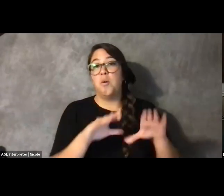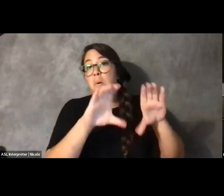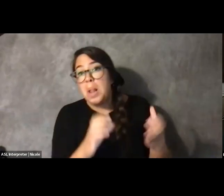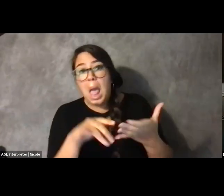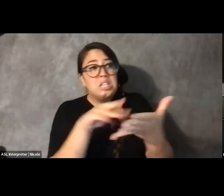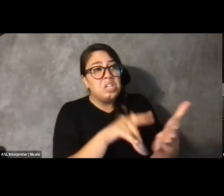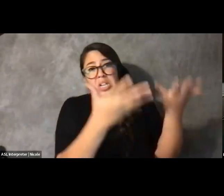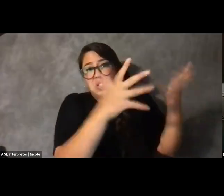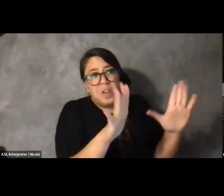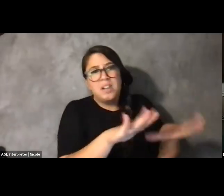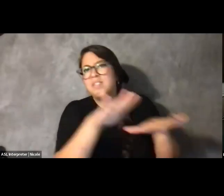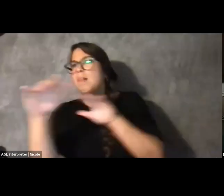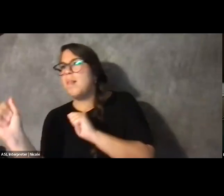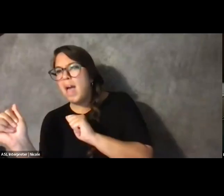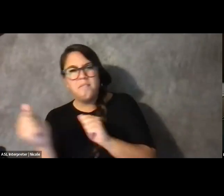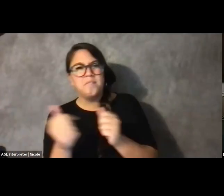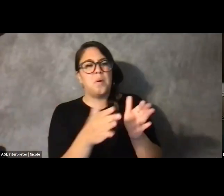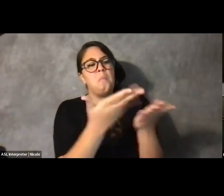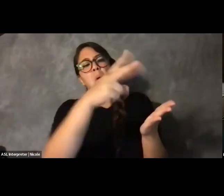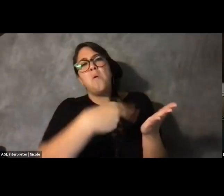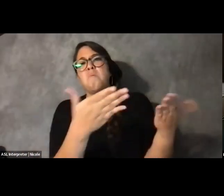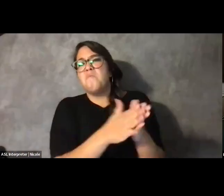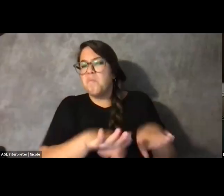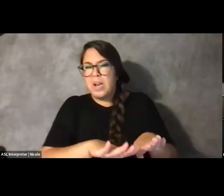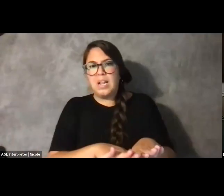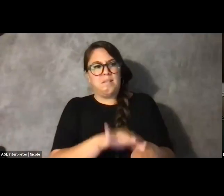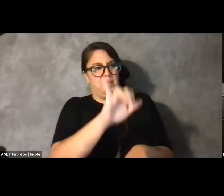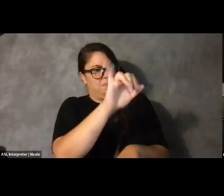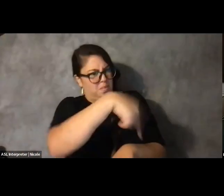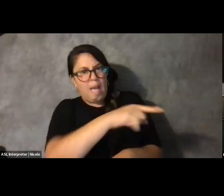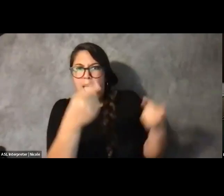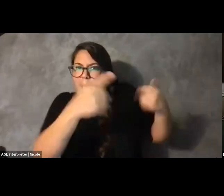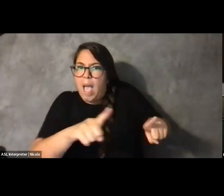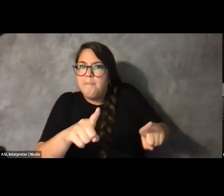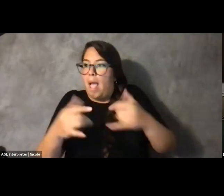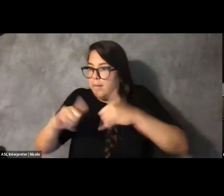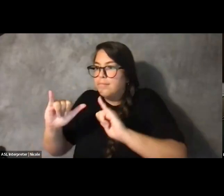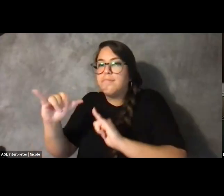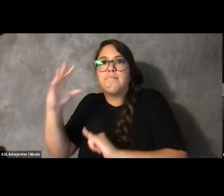It was so important for me to be able to see on a page, see spoken out into the real world,